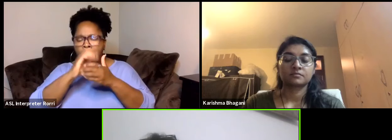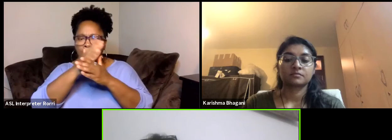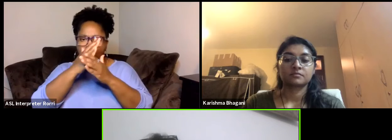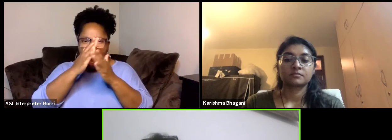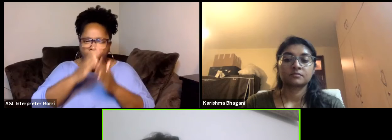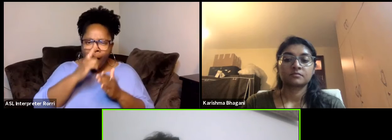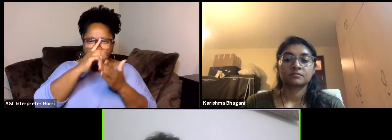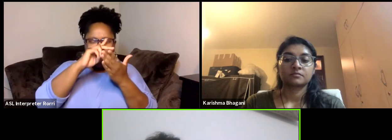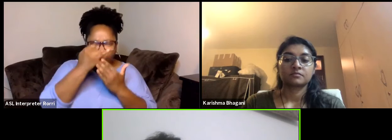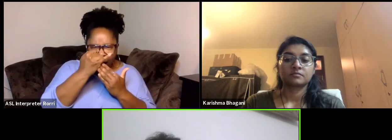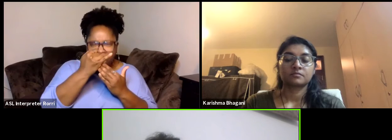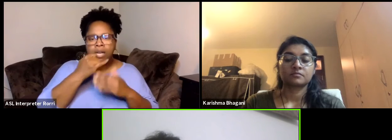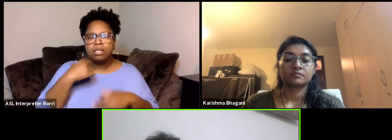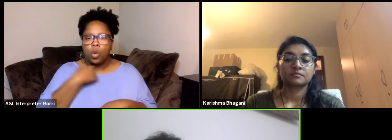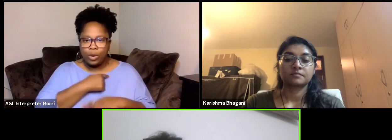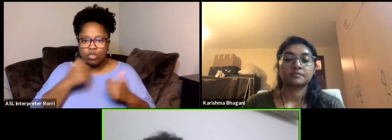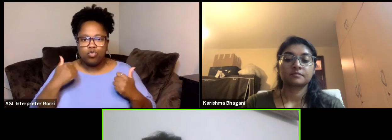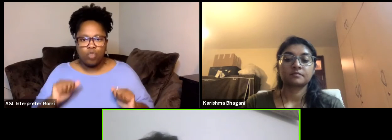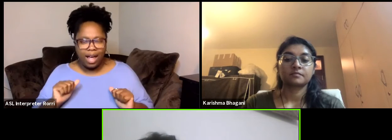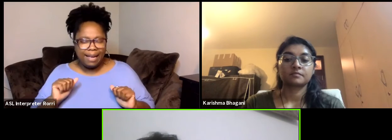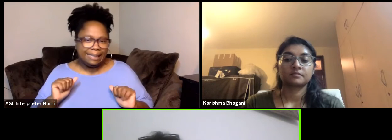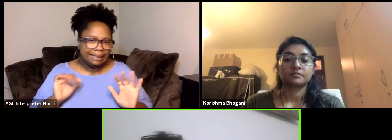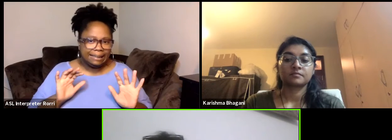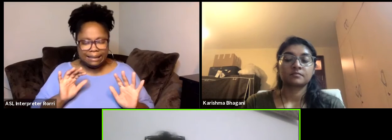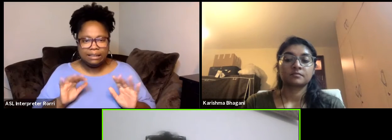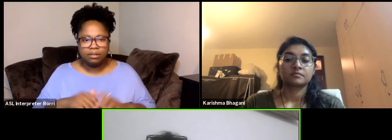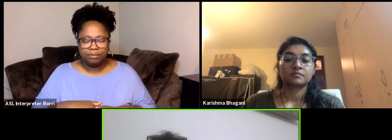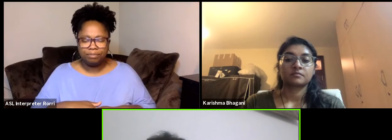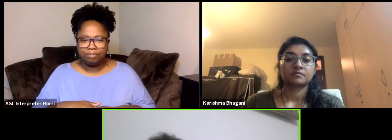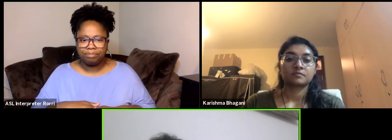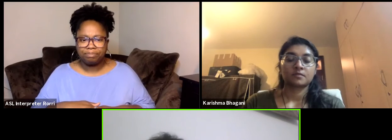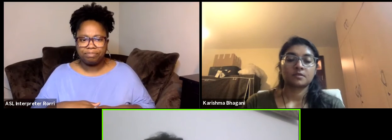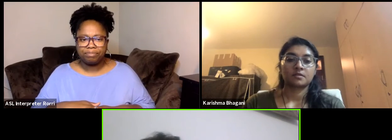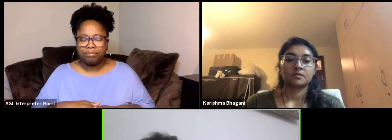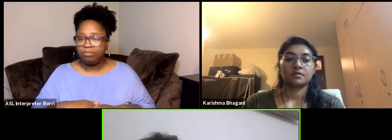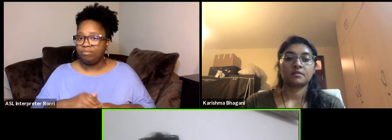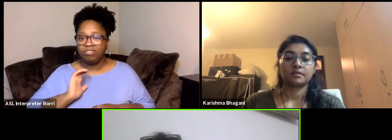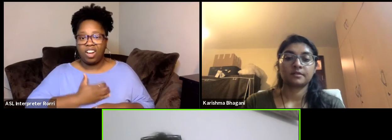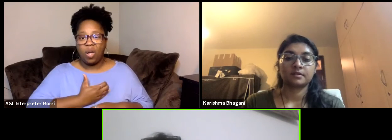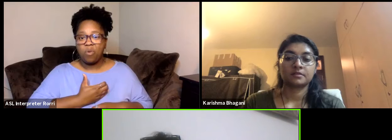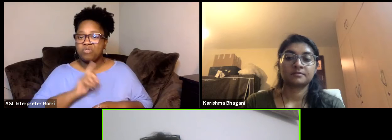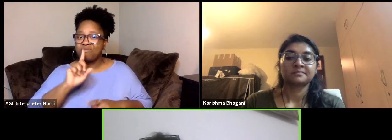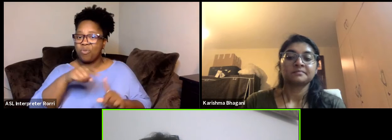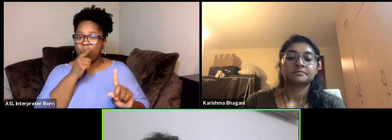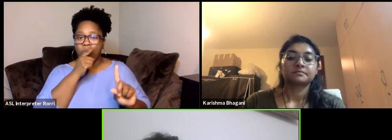So we're trying to... This is what we do with sole mission of cultural on funding watch